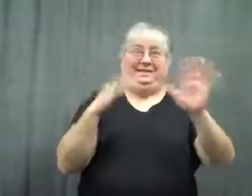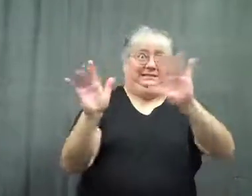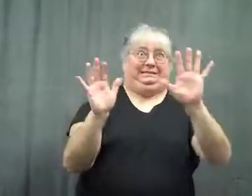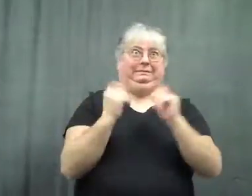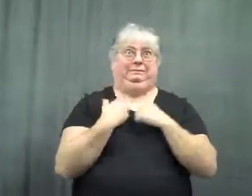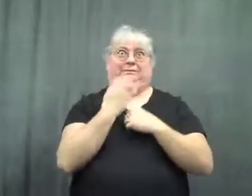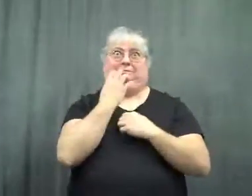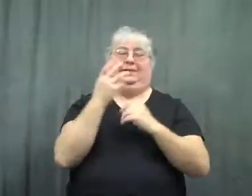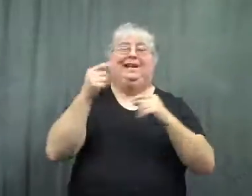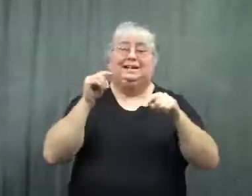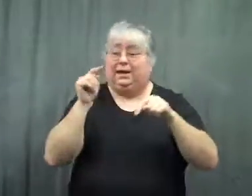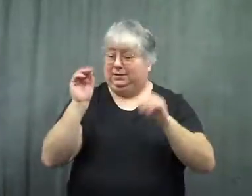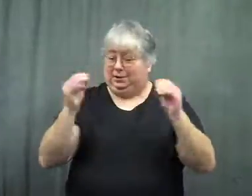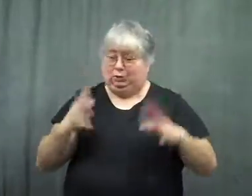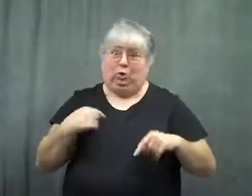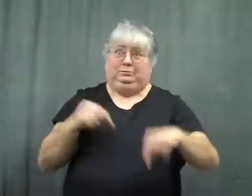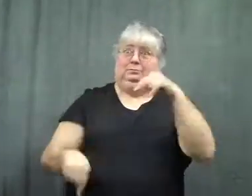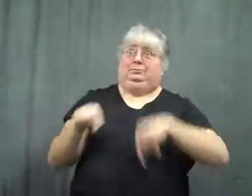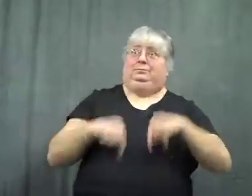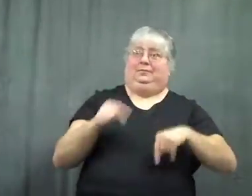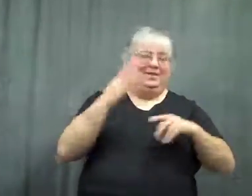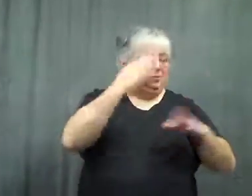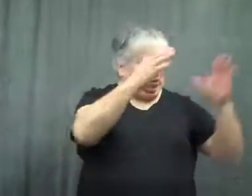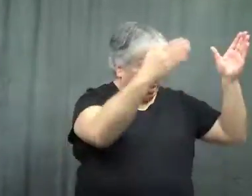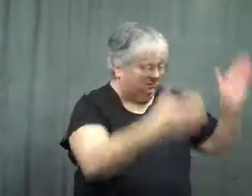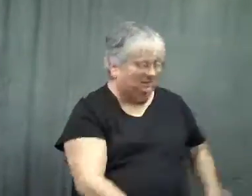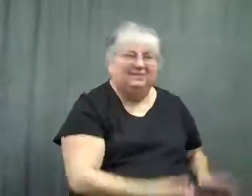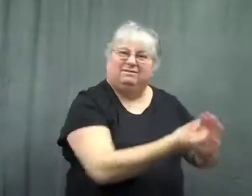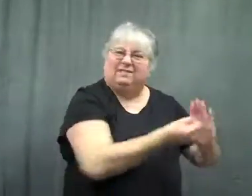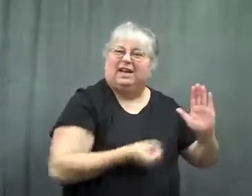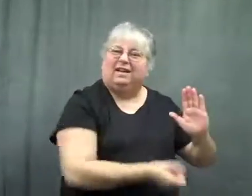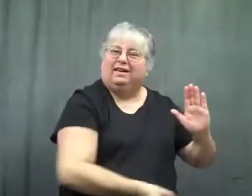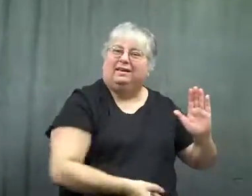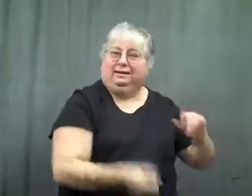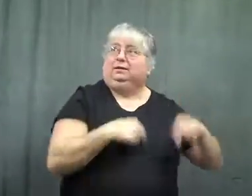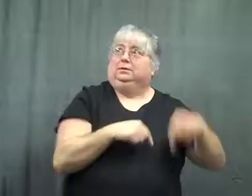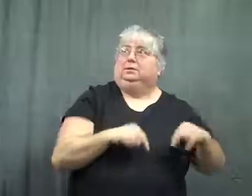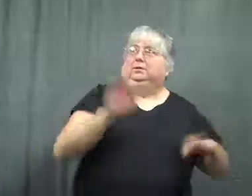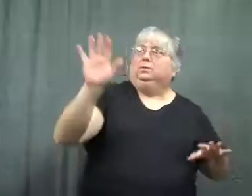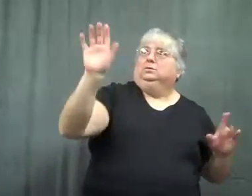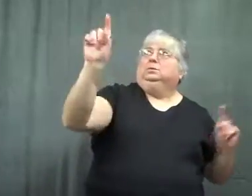I didn't know what to do. He backed up to a file cabinet, saying, "Hold on."